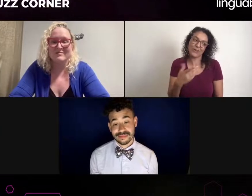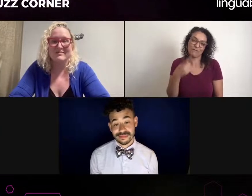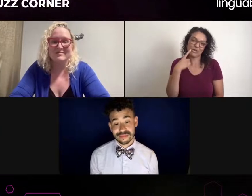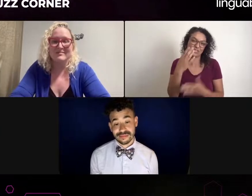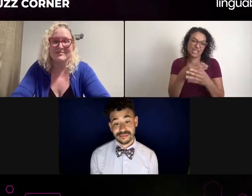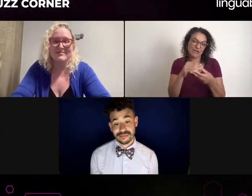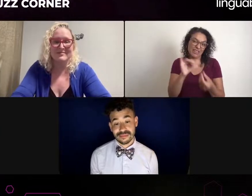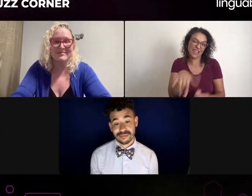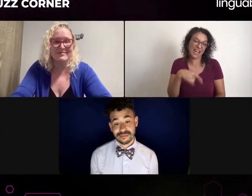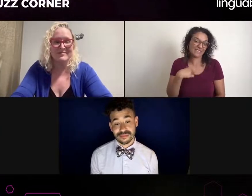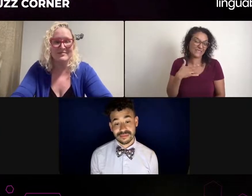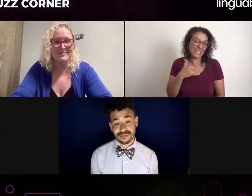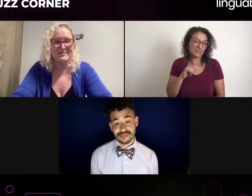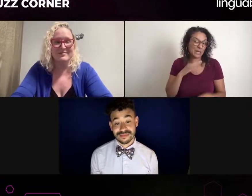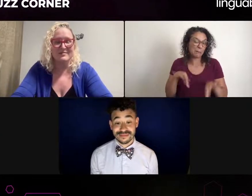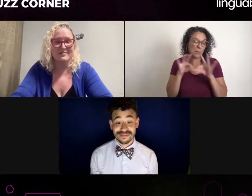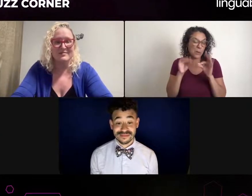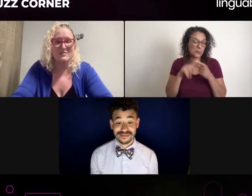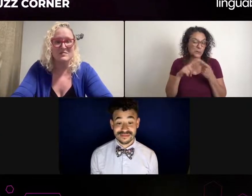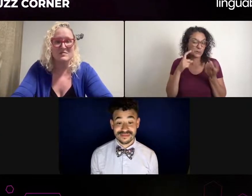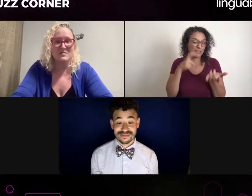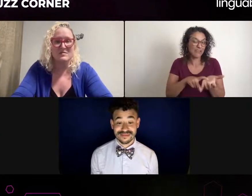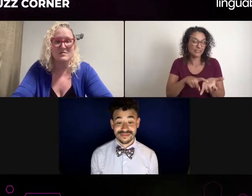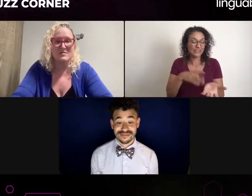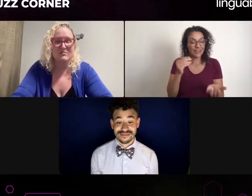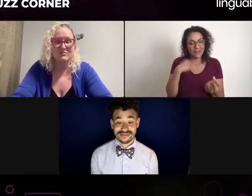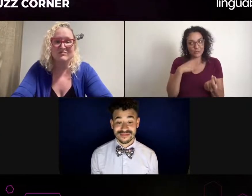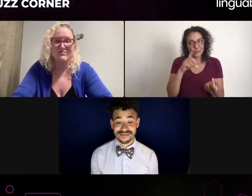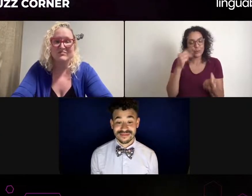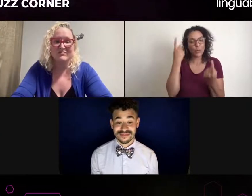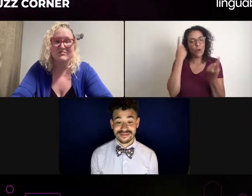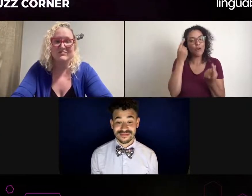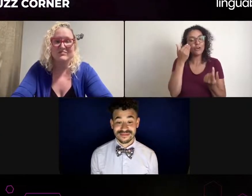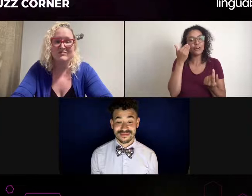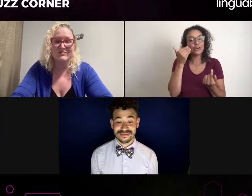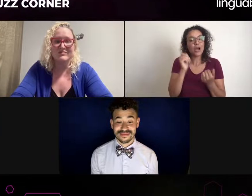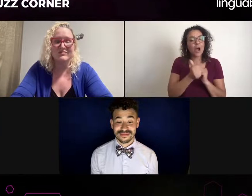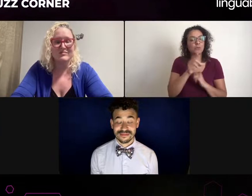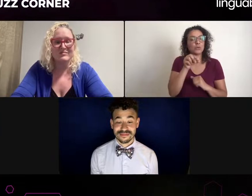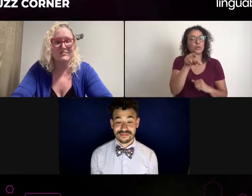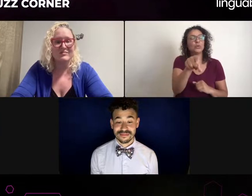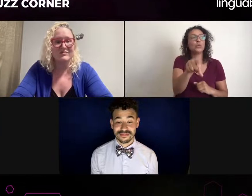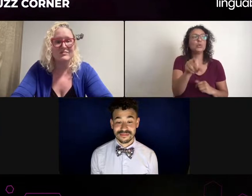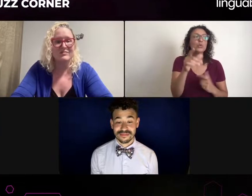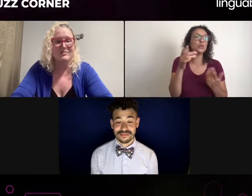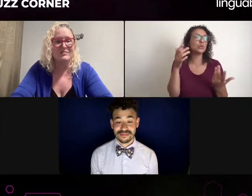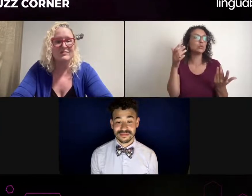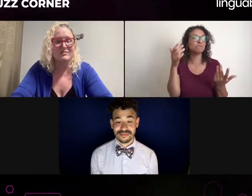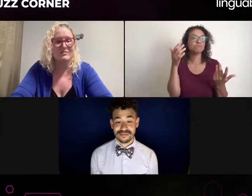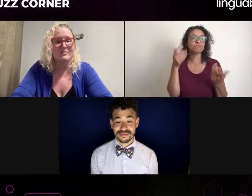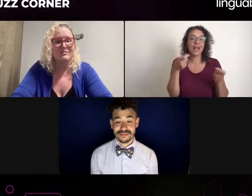but I'm not the best at it, I'm not an actor myself. So it's better to kind of focus on